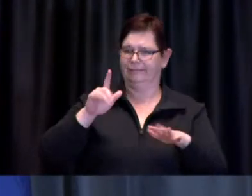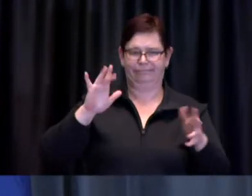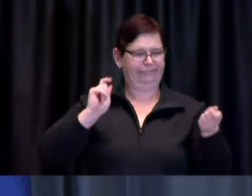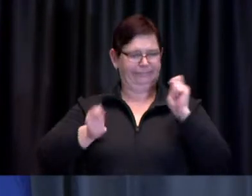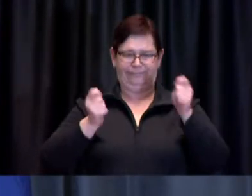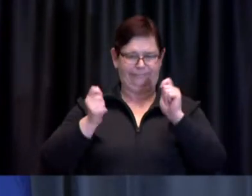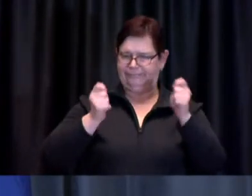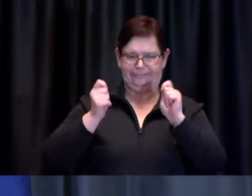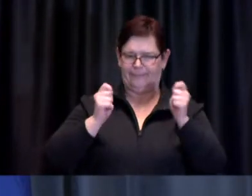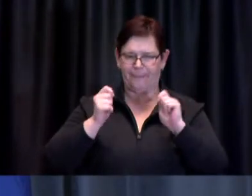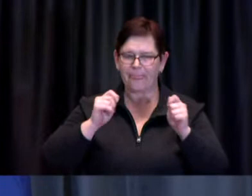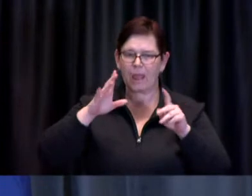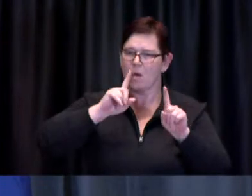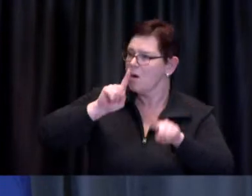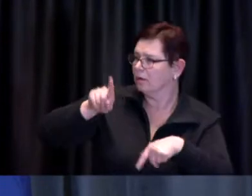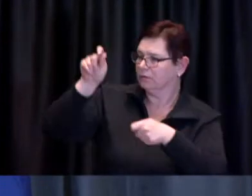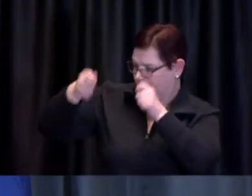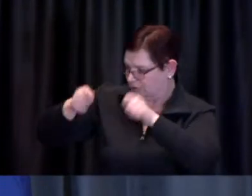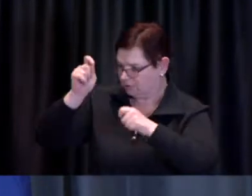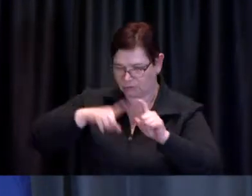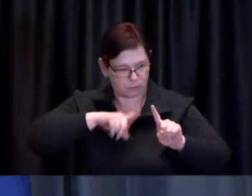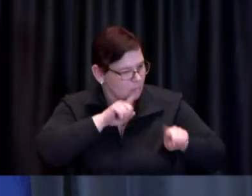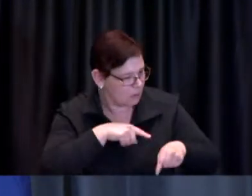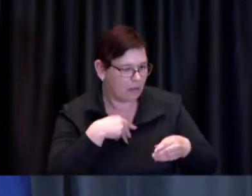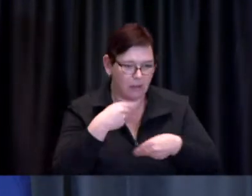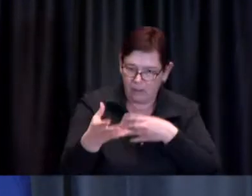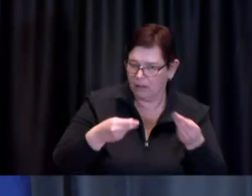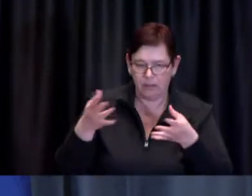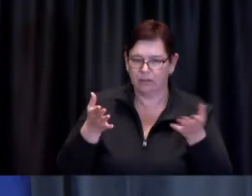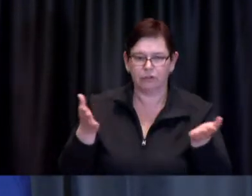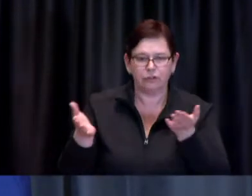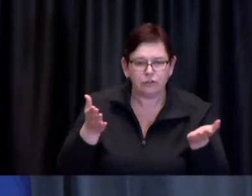and uh pivot if you will to the the changes that are being made.